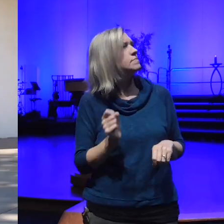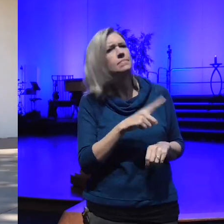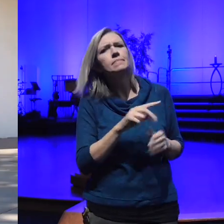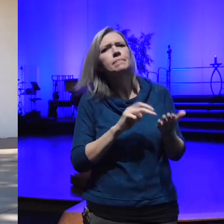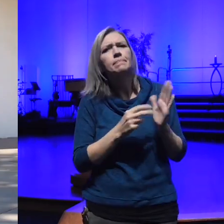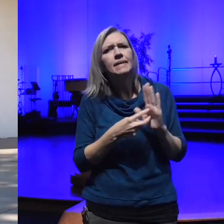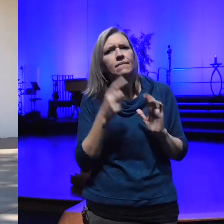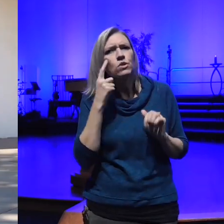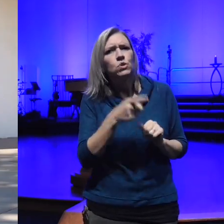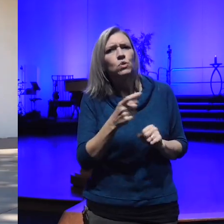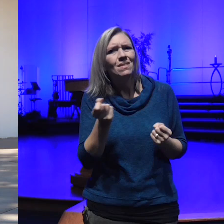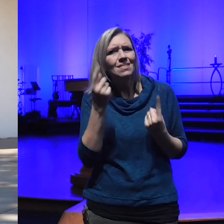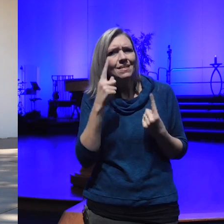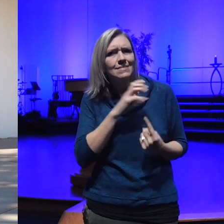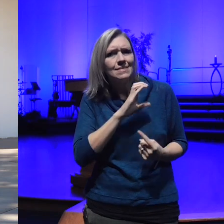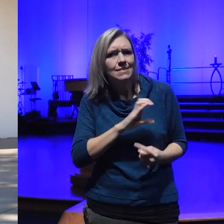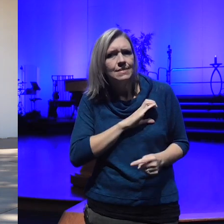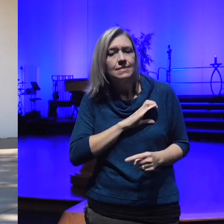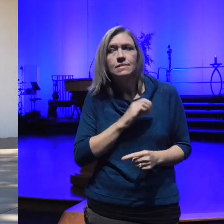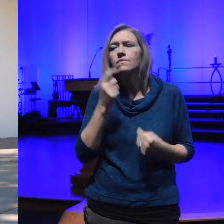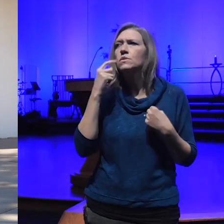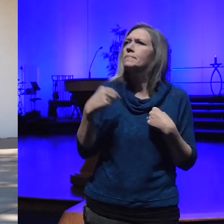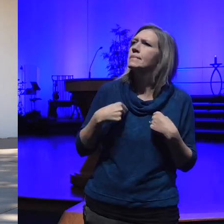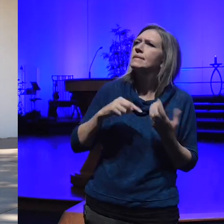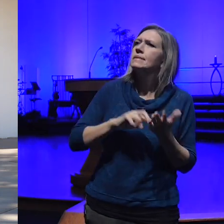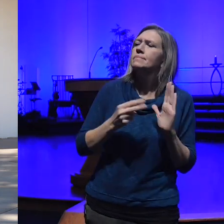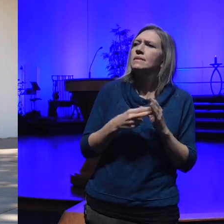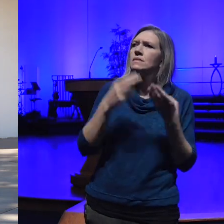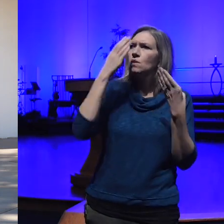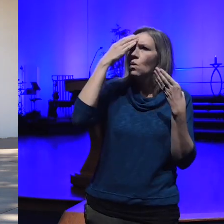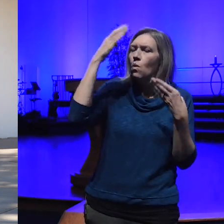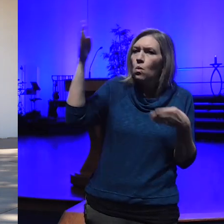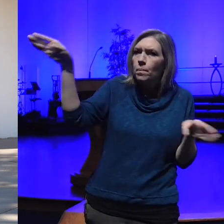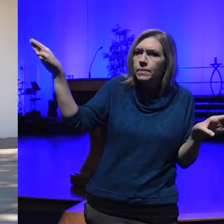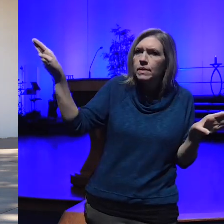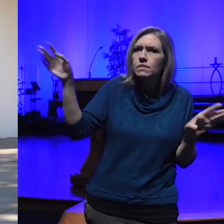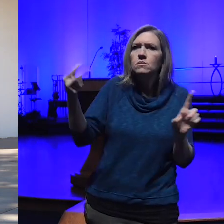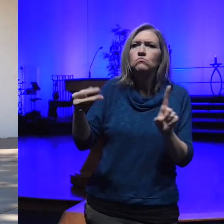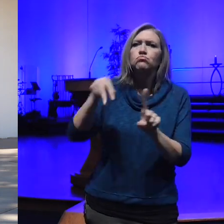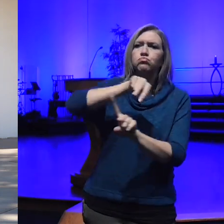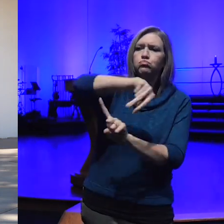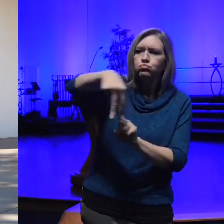to me it means to be open to be looking at all viewpoints and hearing what everybody has to say